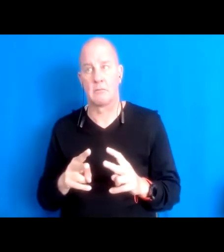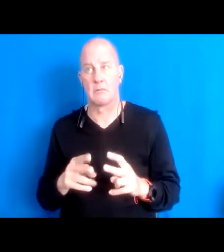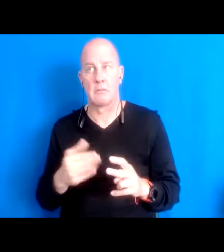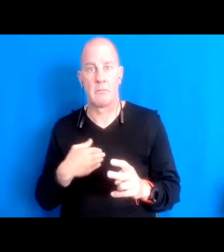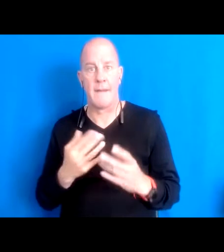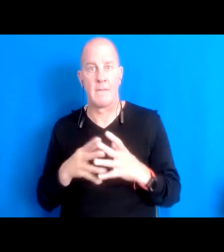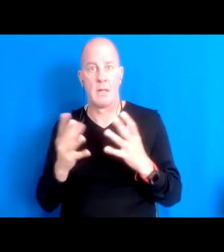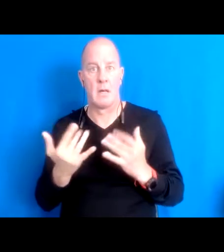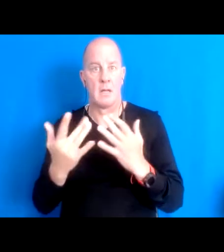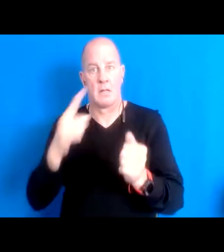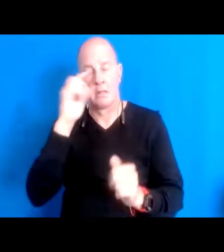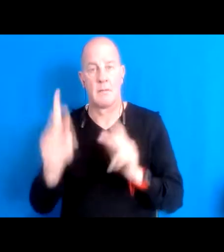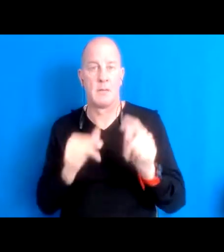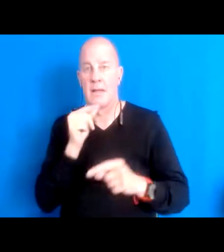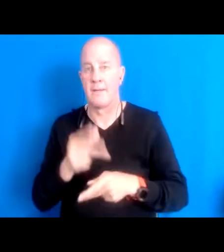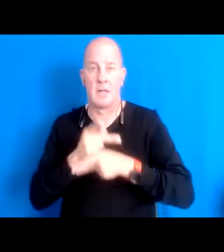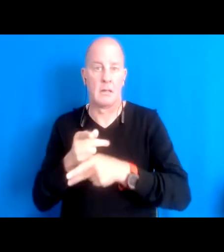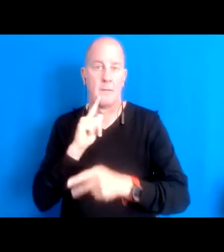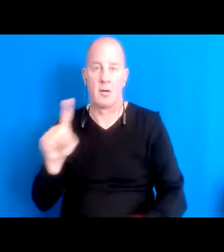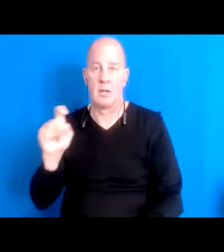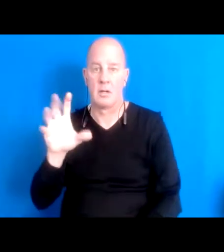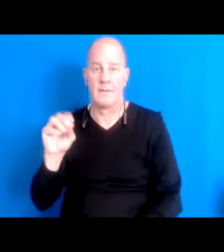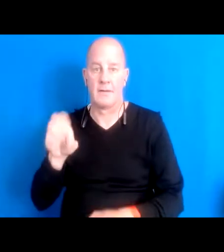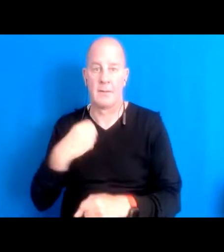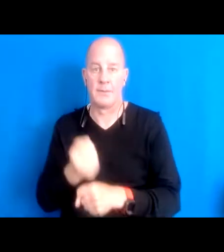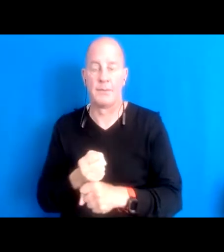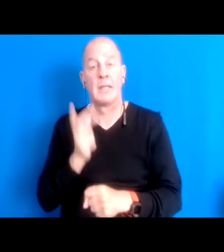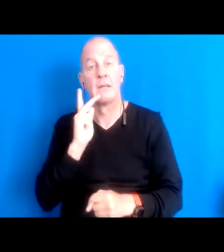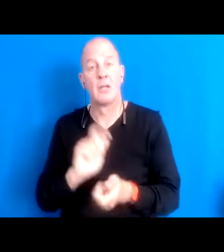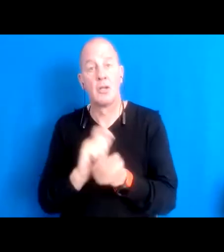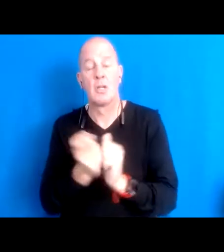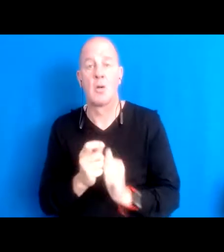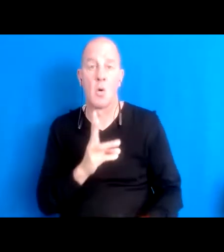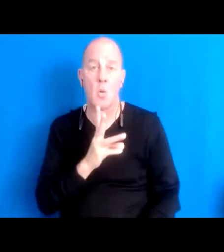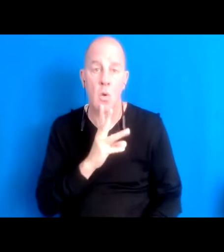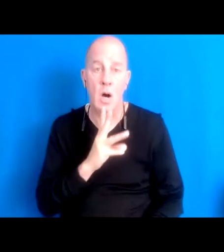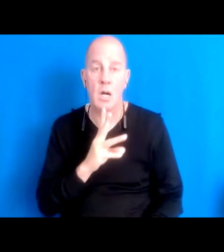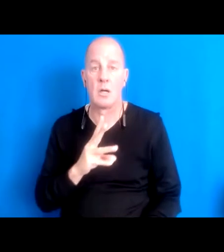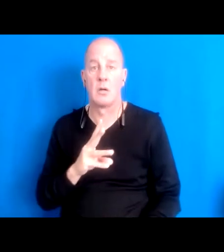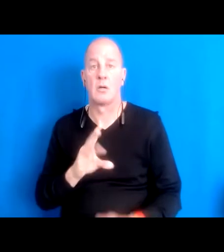16:06:06 We're seeing changes in water quality and quantity because the land hasn't been cared for.